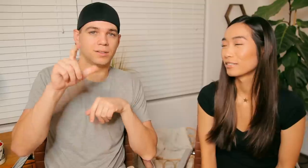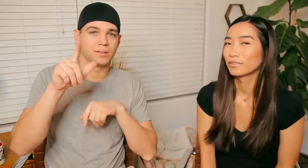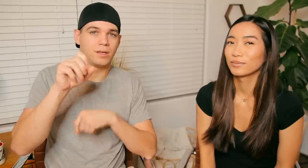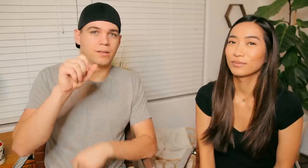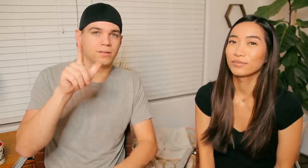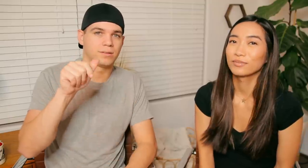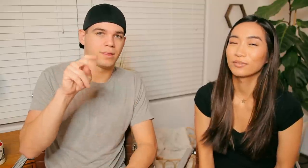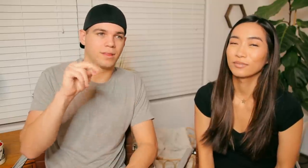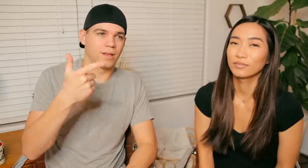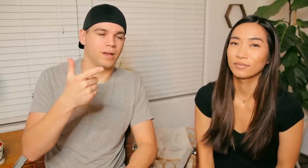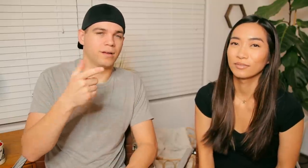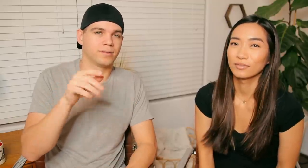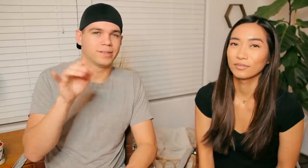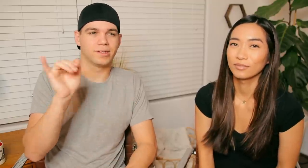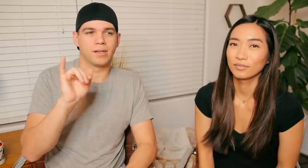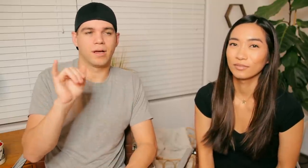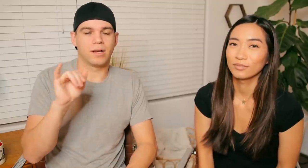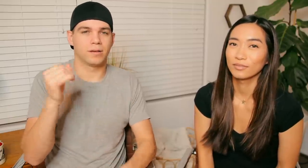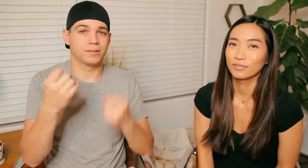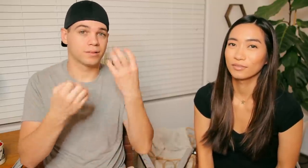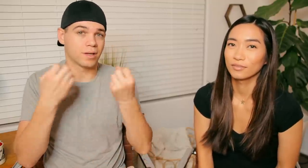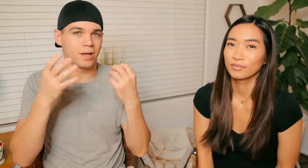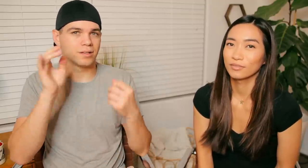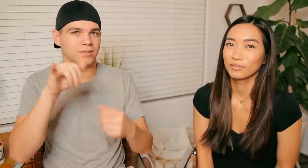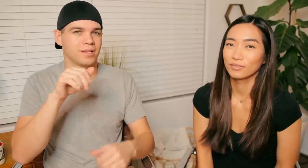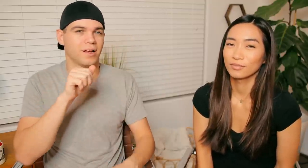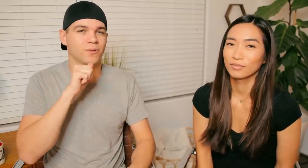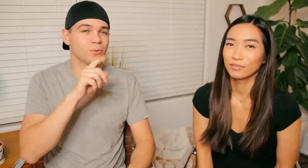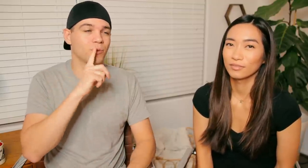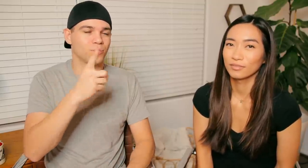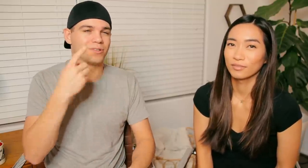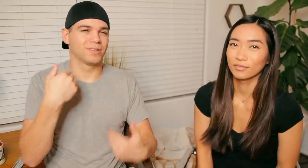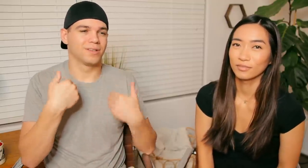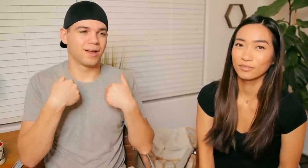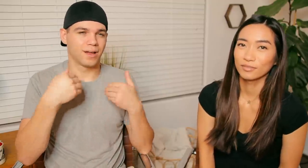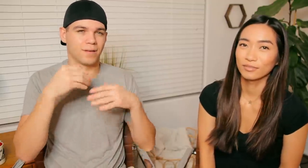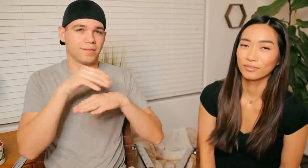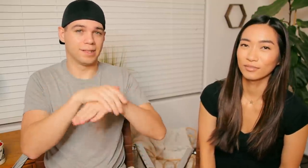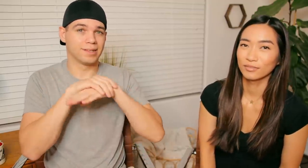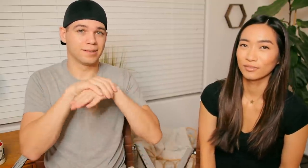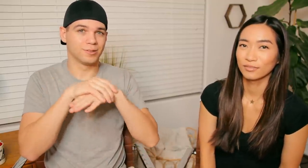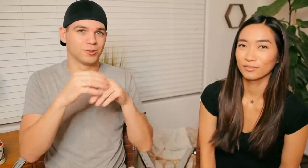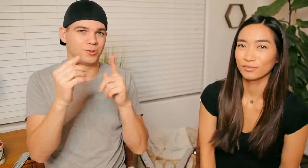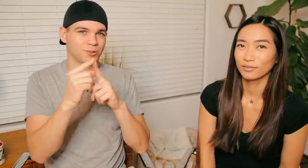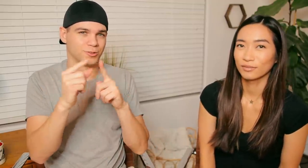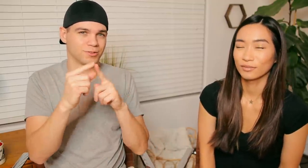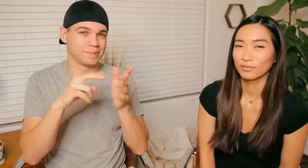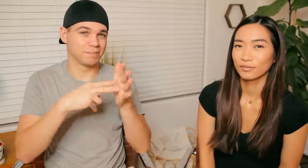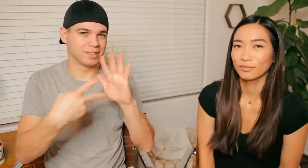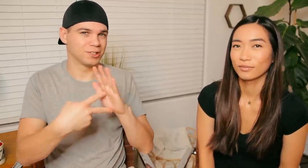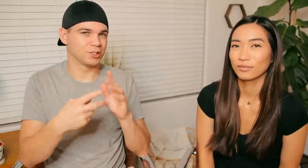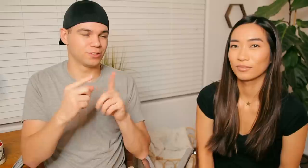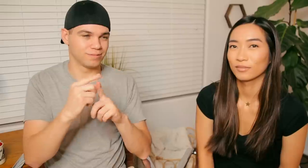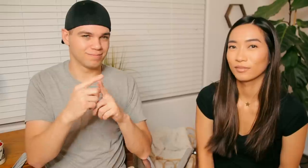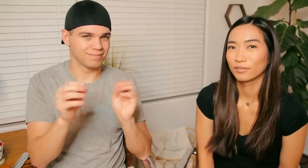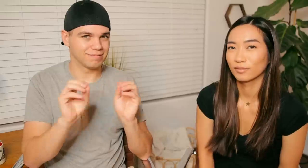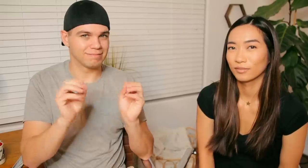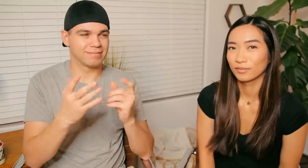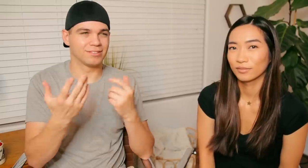R: ASL slang is like signs that don't really have english word definitions. Nothing